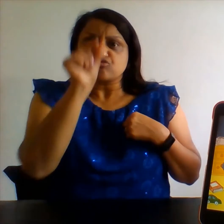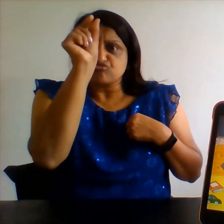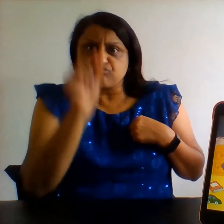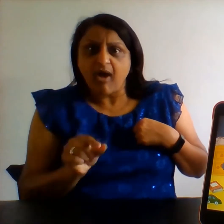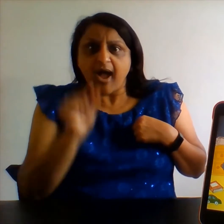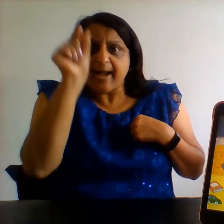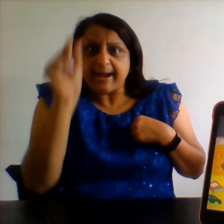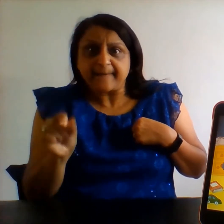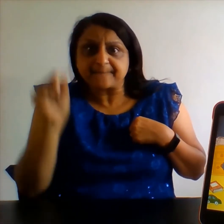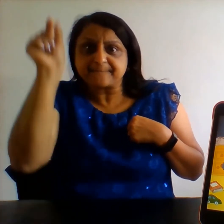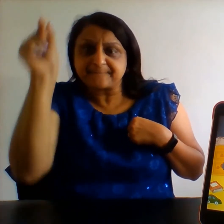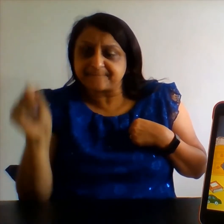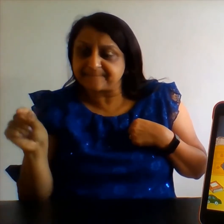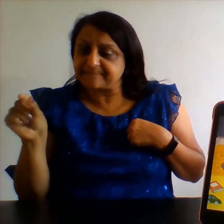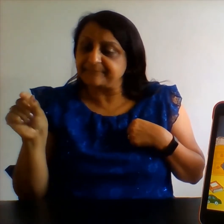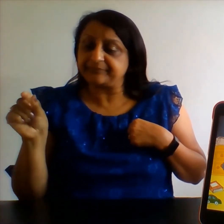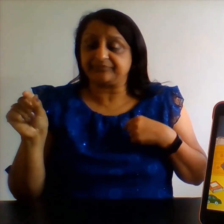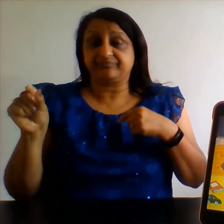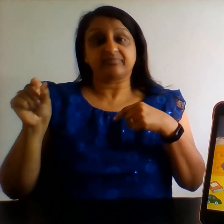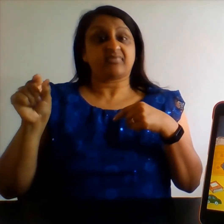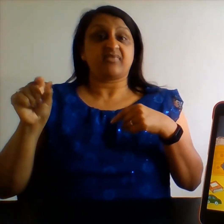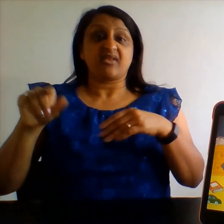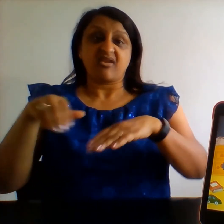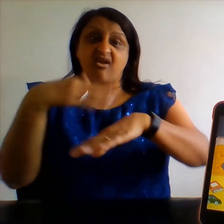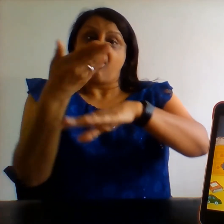They're stripy with buttons and a collar.